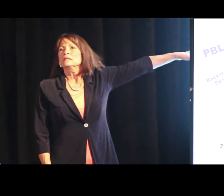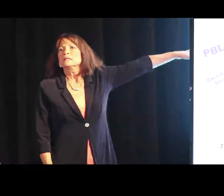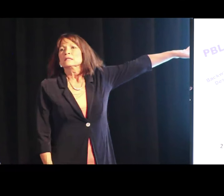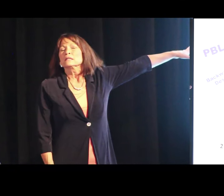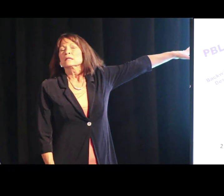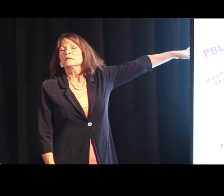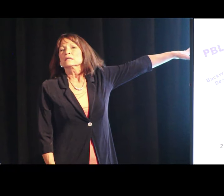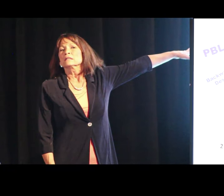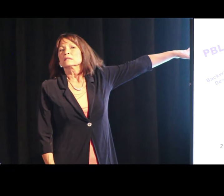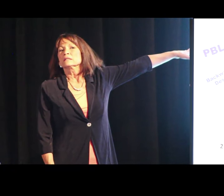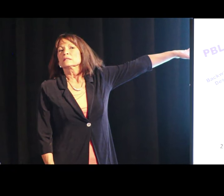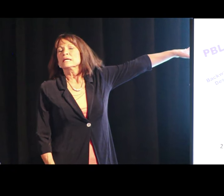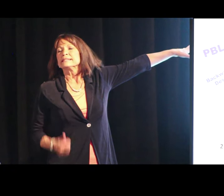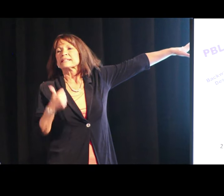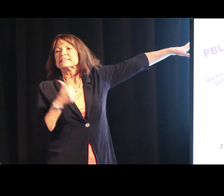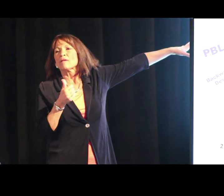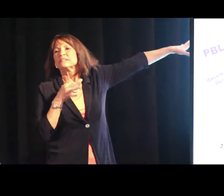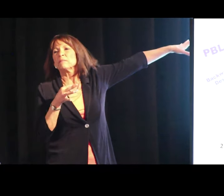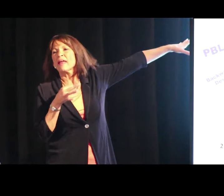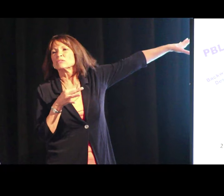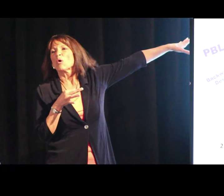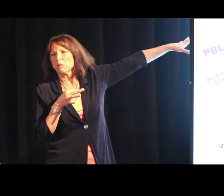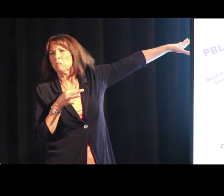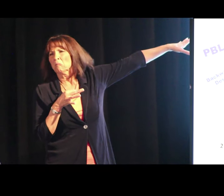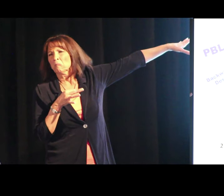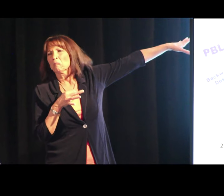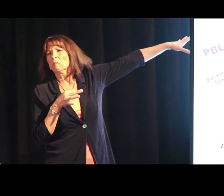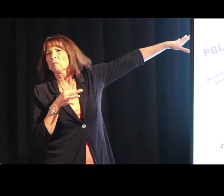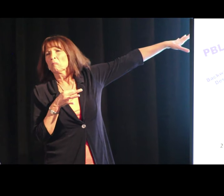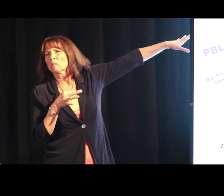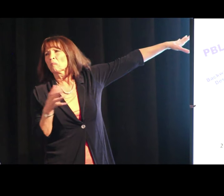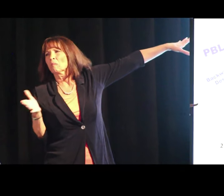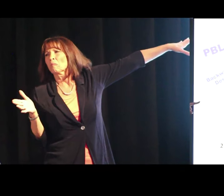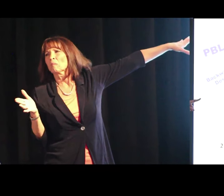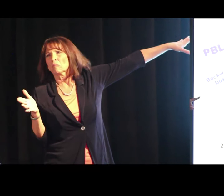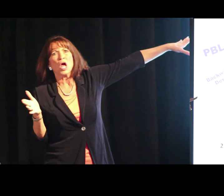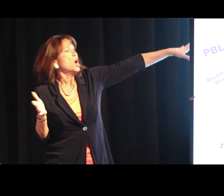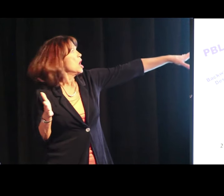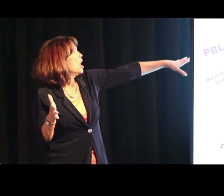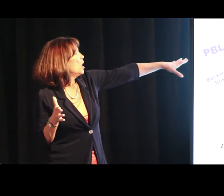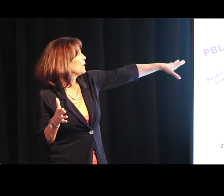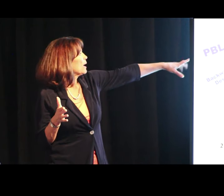This is self-explanatory. It is, isn't it? Okay.